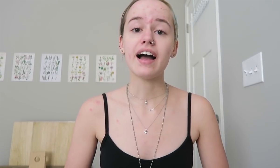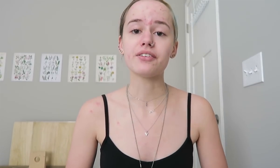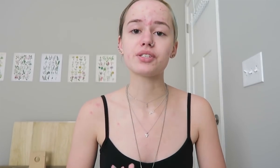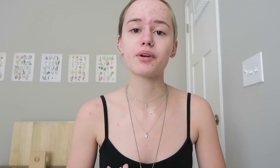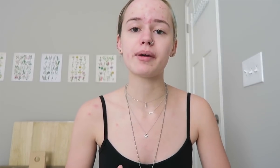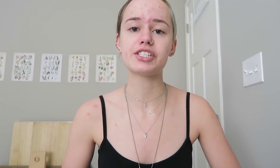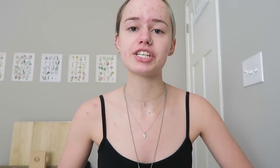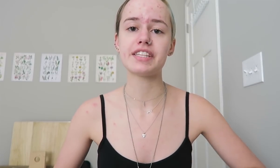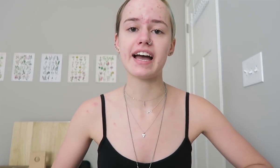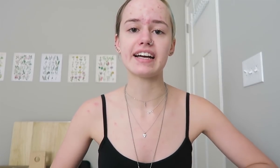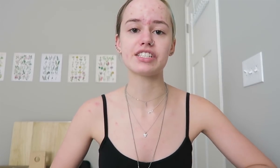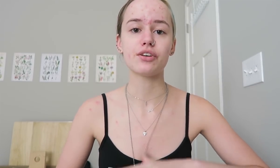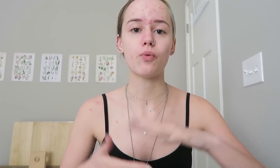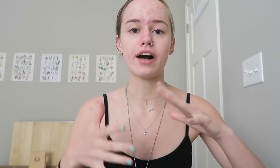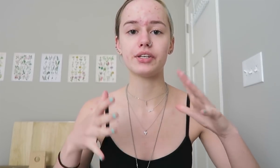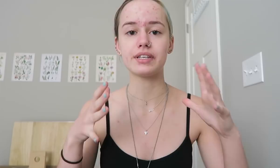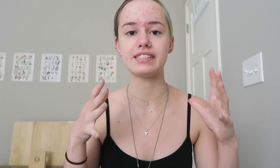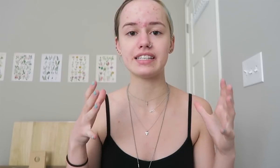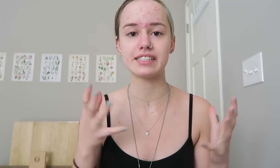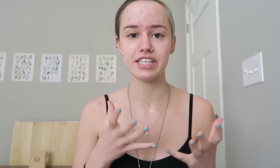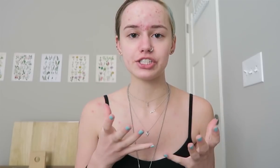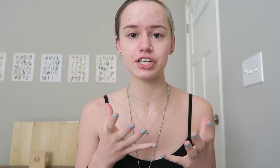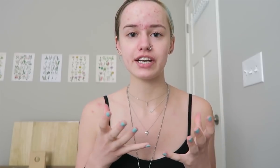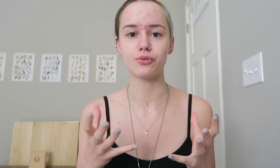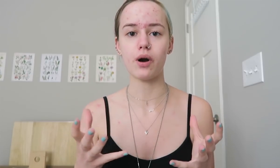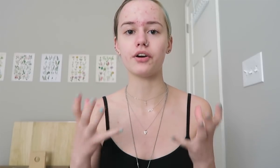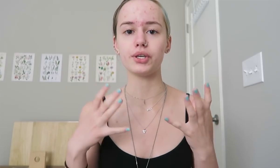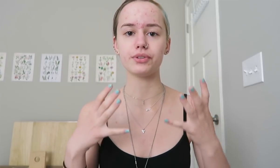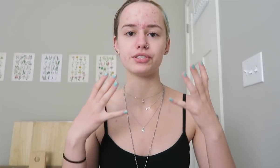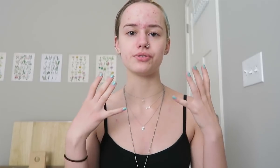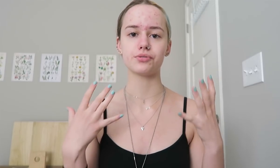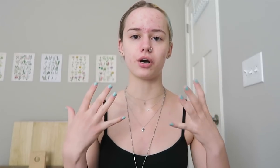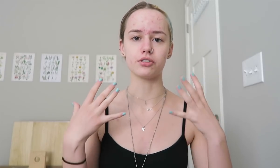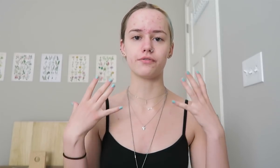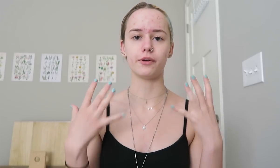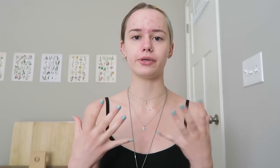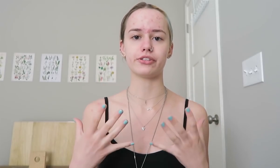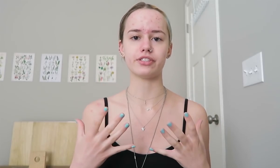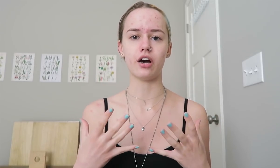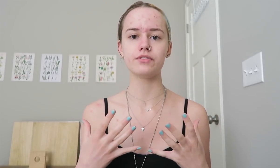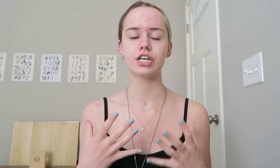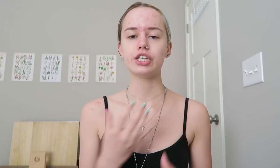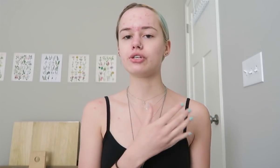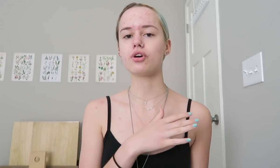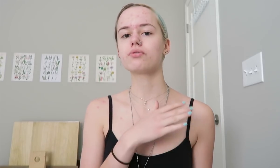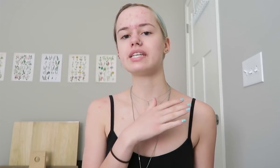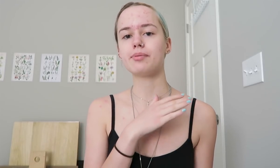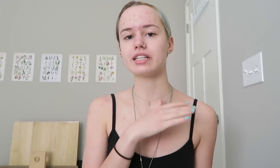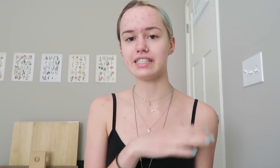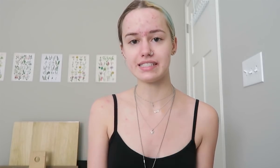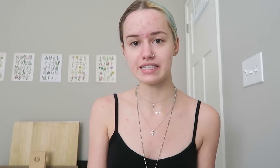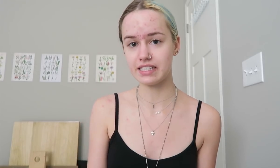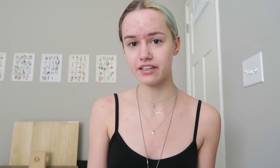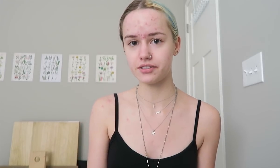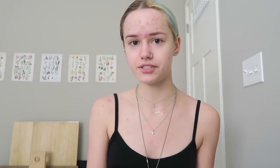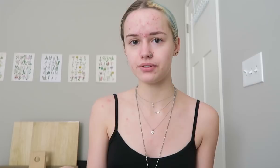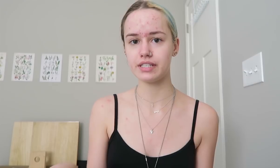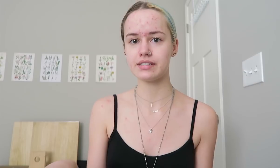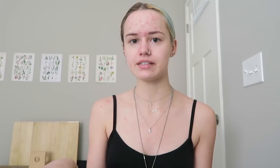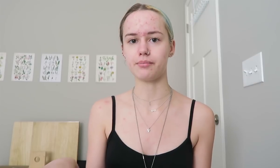I also want to mention that while you can see the teacher and while you and the student are also filming yourselves you don't typically see the other students.